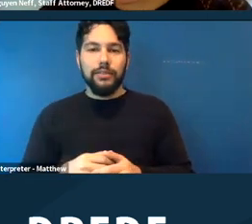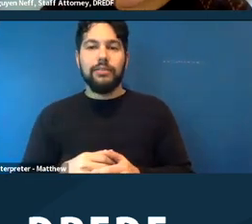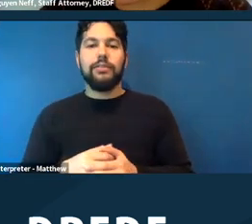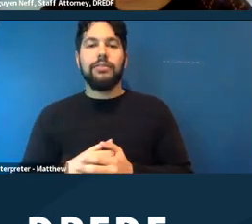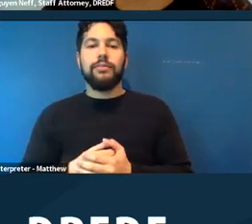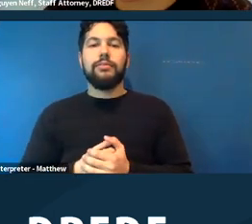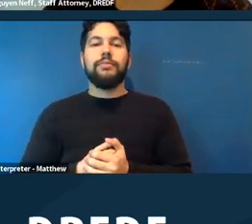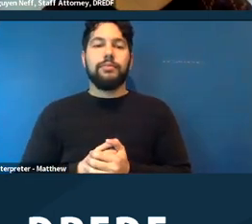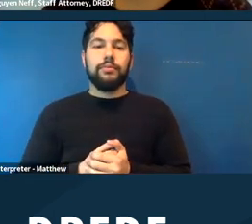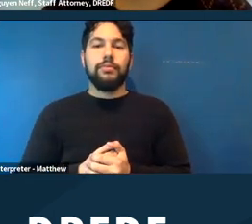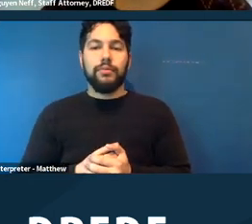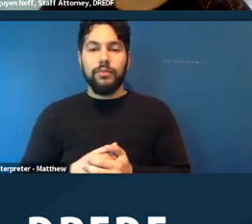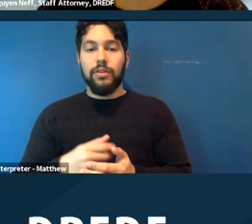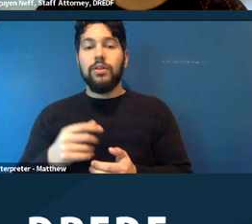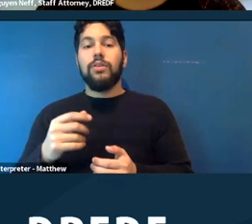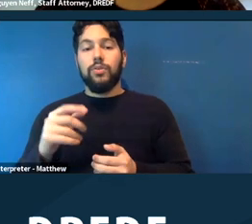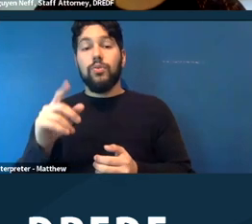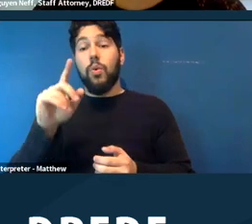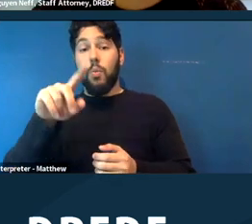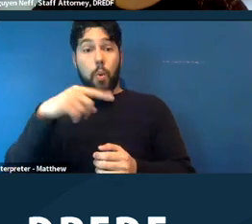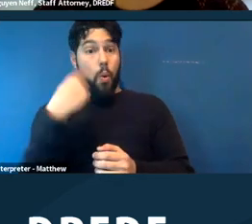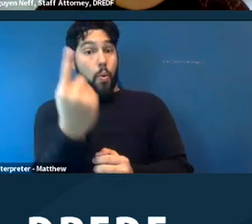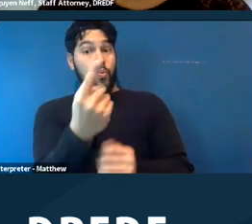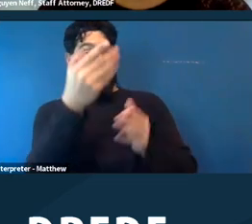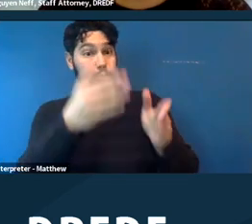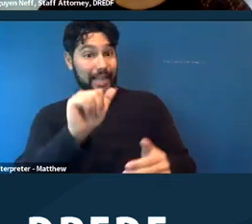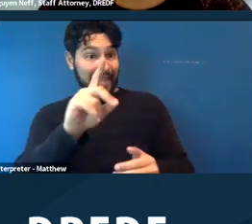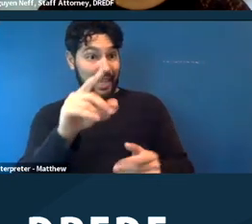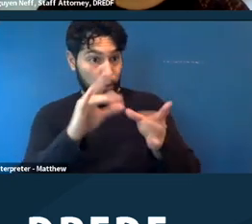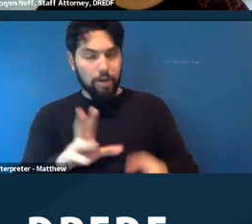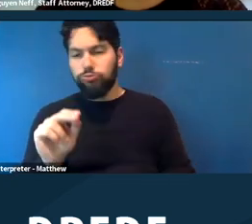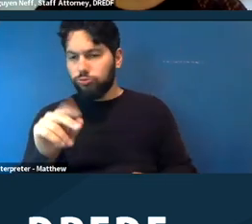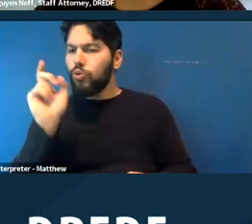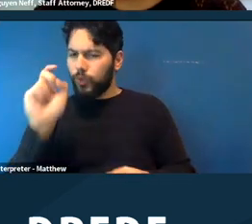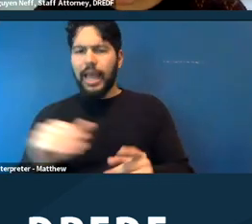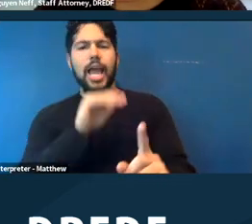request to ADA coordinators. You can make a reasonable accommodation request to anybody.